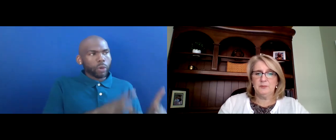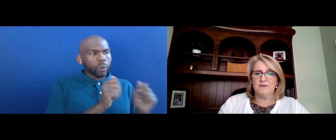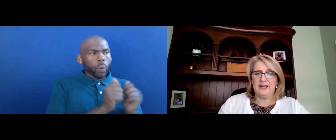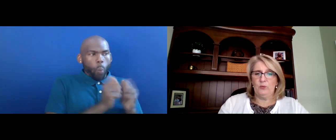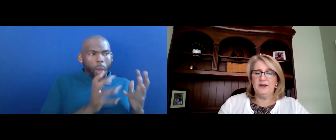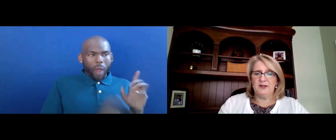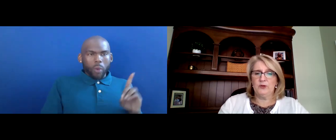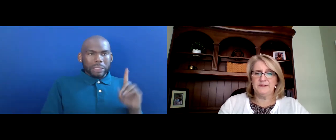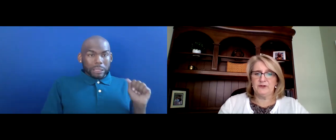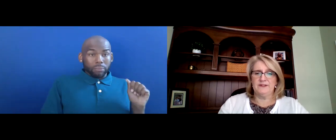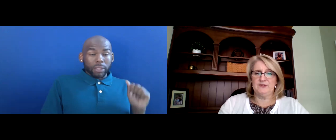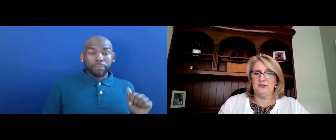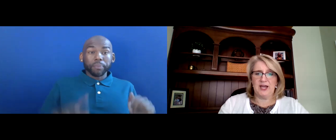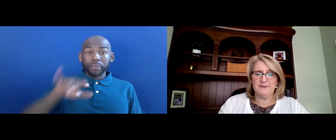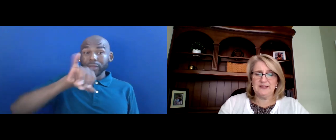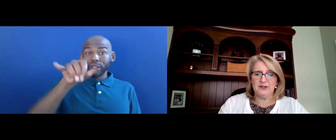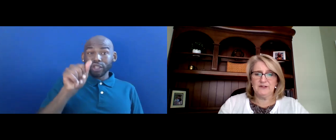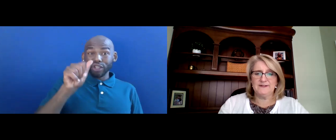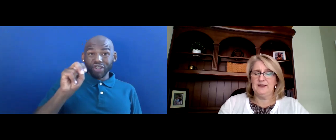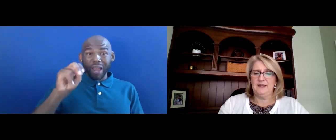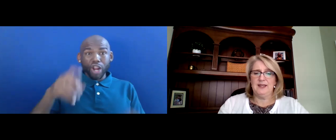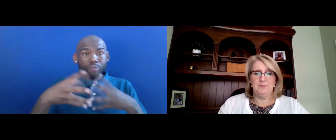JAN CAN PROVIDE ONE-ON-ONE SERVICE TO JOB SEEKERS,